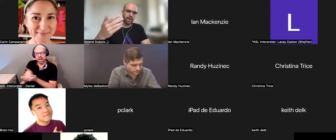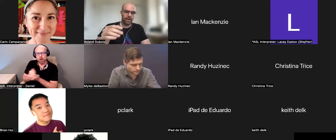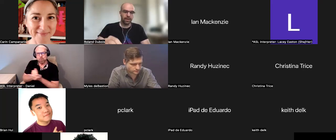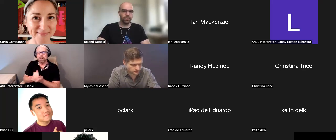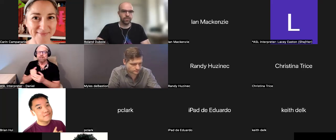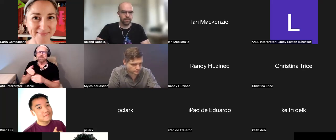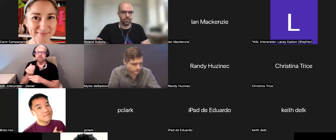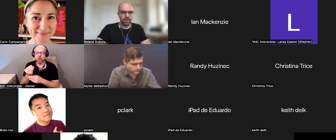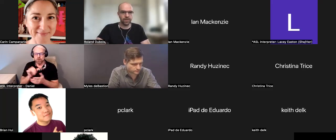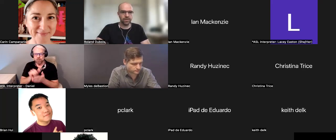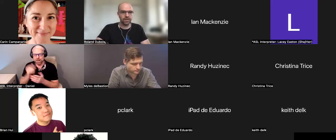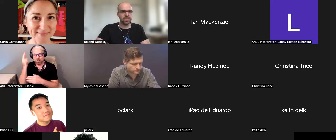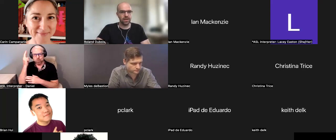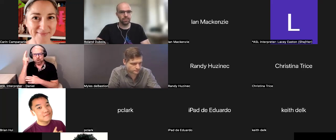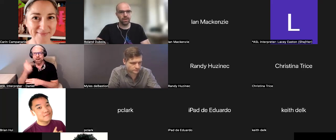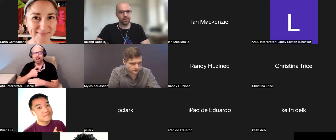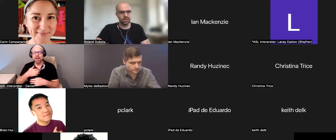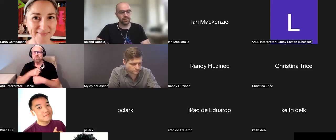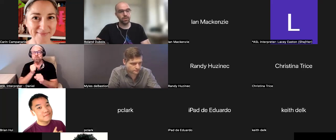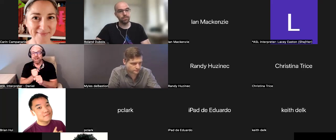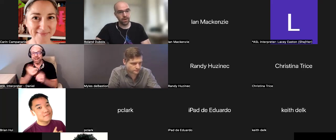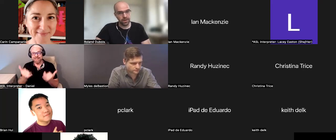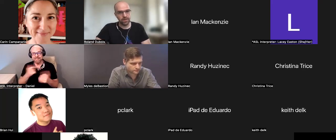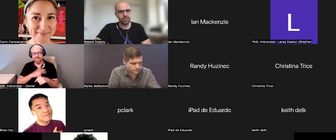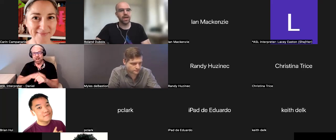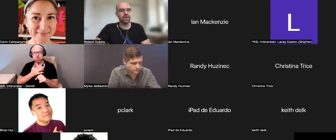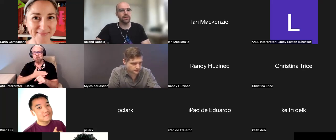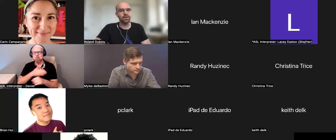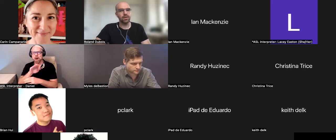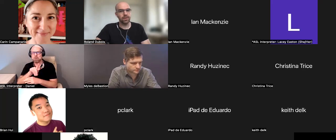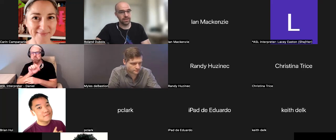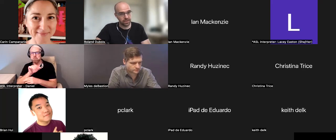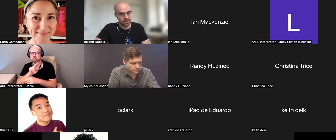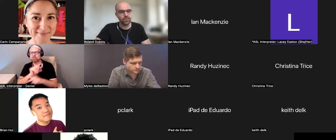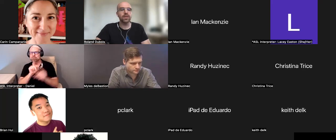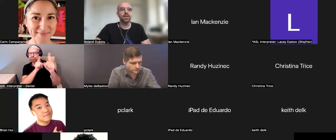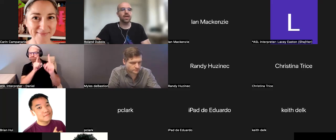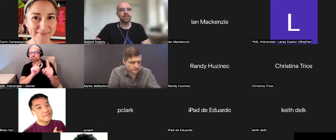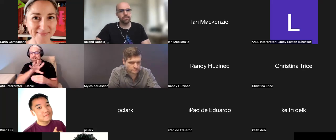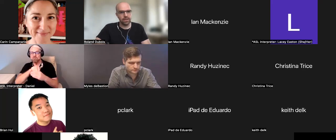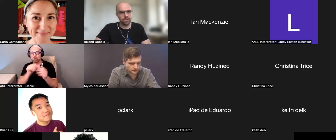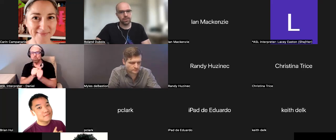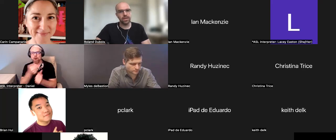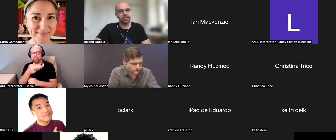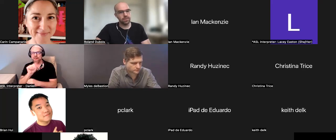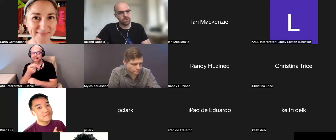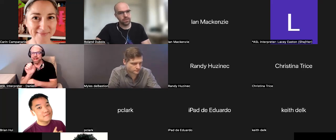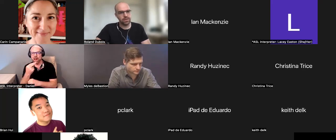I made at this time my mission to be part of the Hackathon organization as a mentor, as a resource,